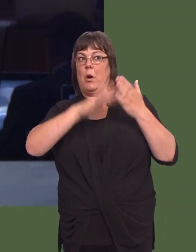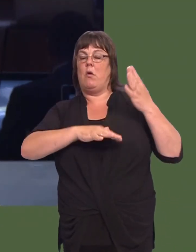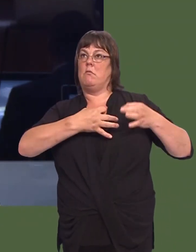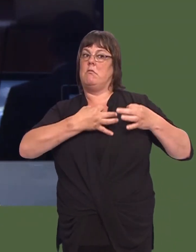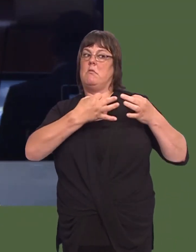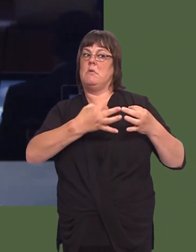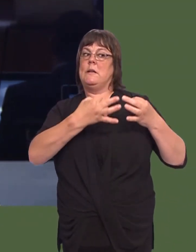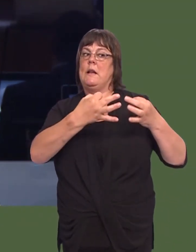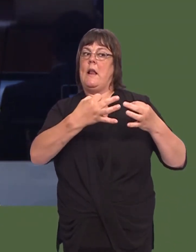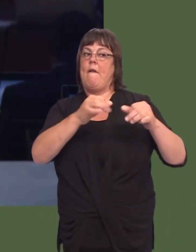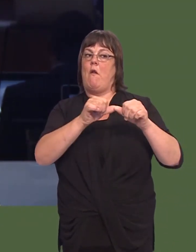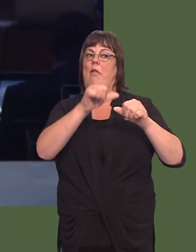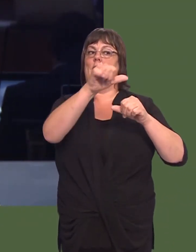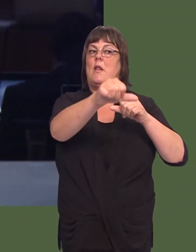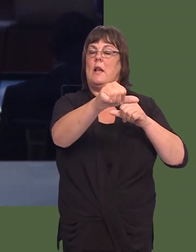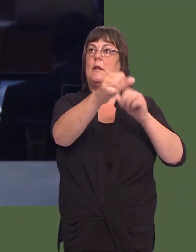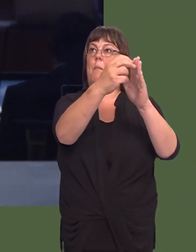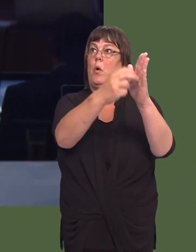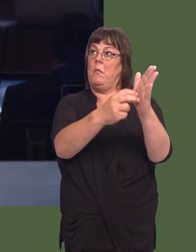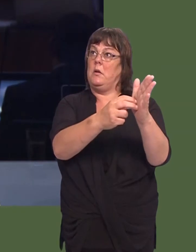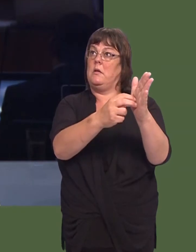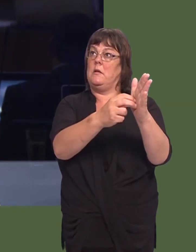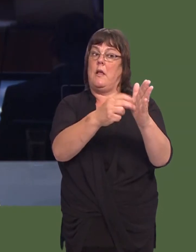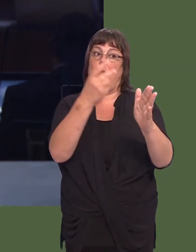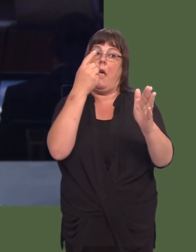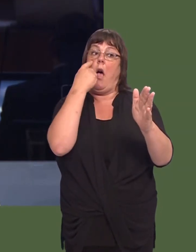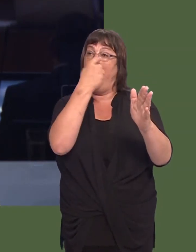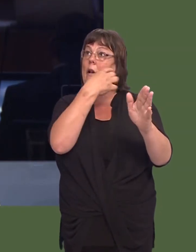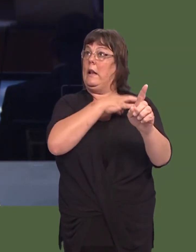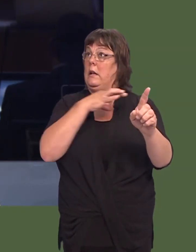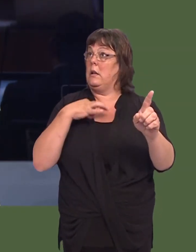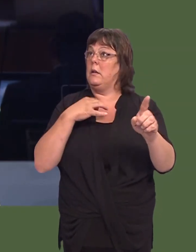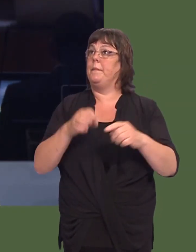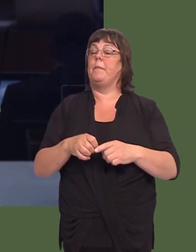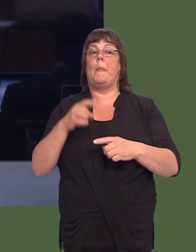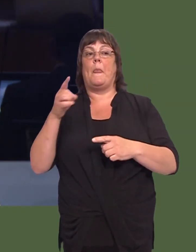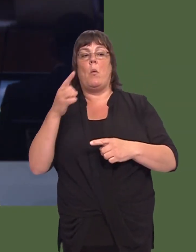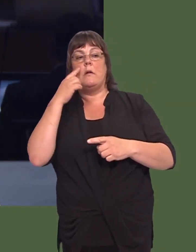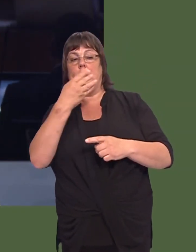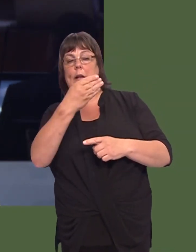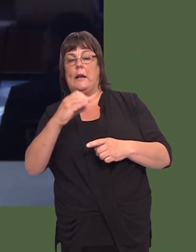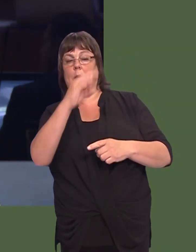dilynol yn offthalmoleg. Mae archwiliadau clinigol wedi dangos bod tua 90 y cant o'r cleifion yma mewn perygl